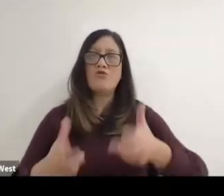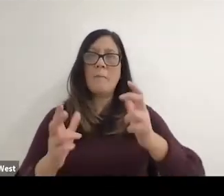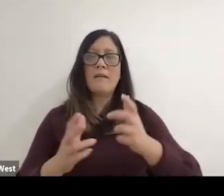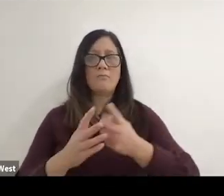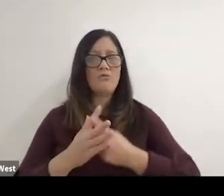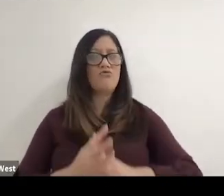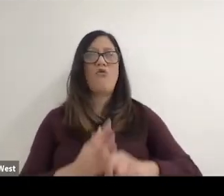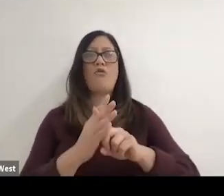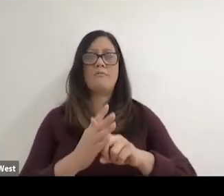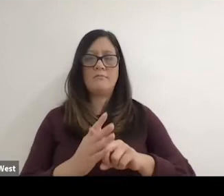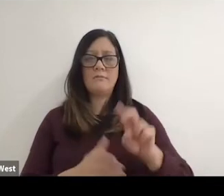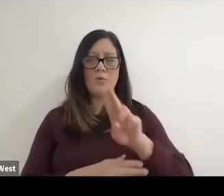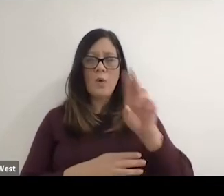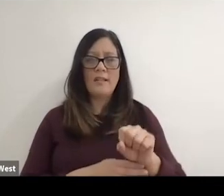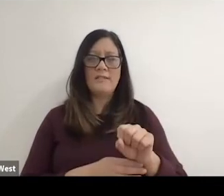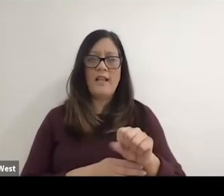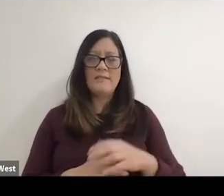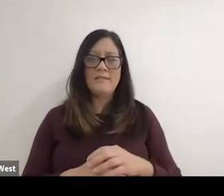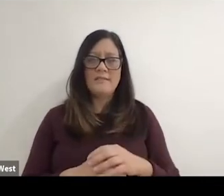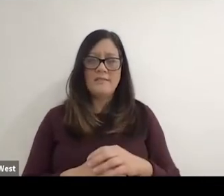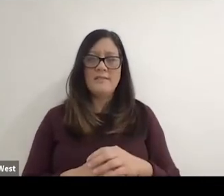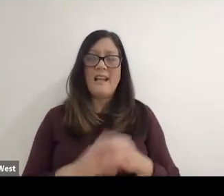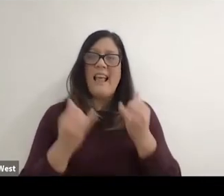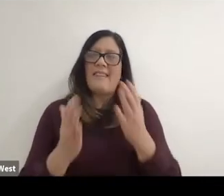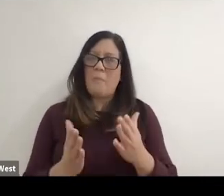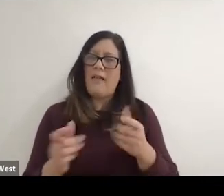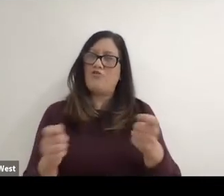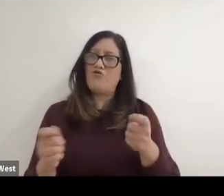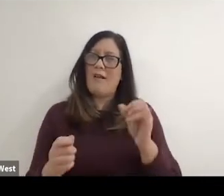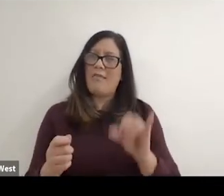the States and it was run by the players. For the players and of course